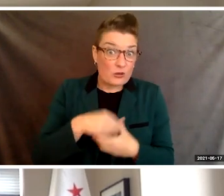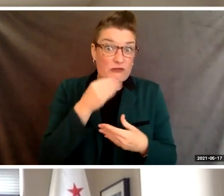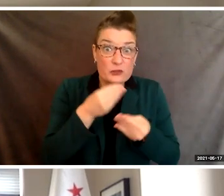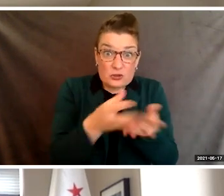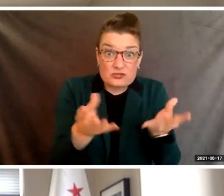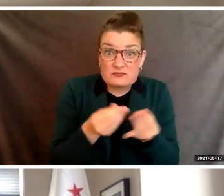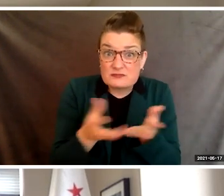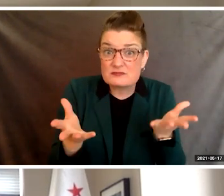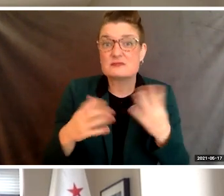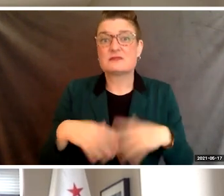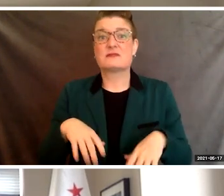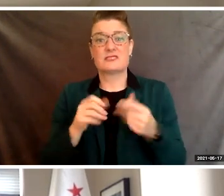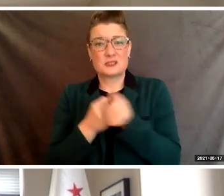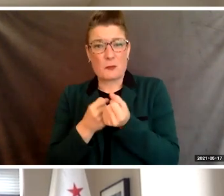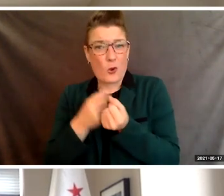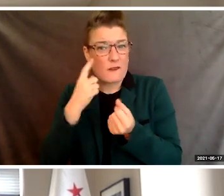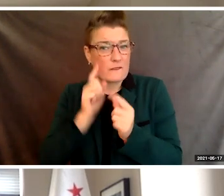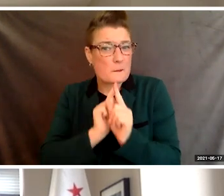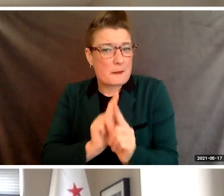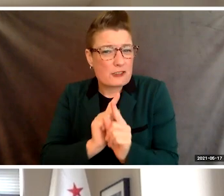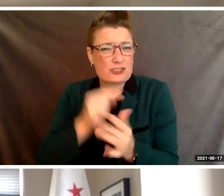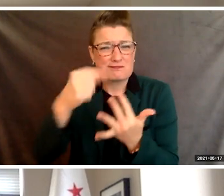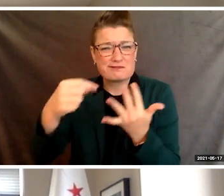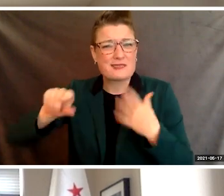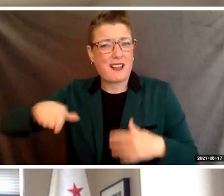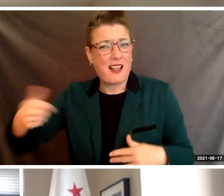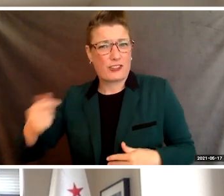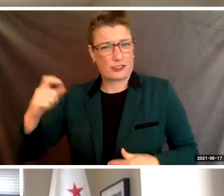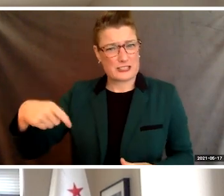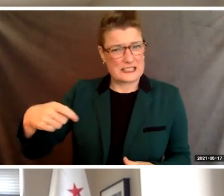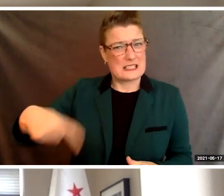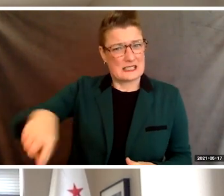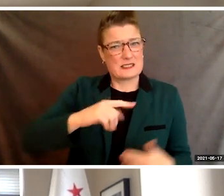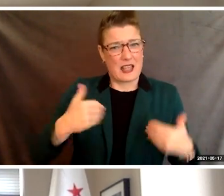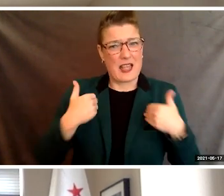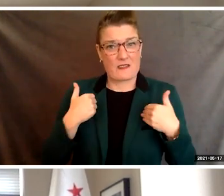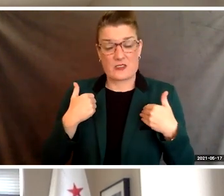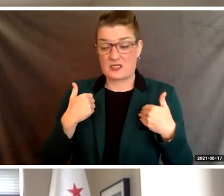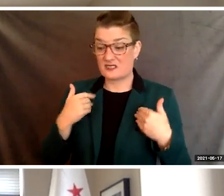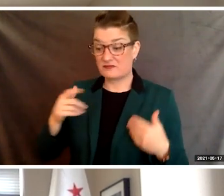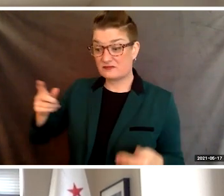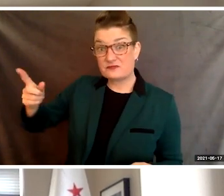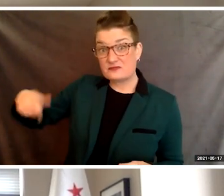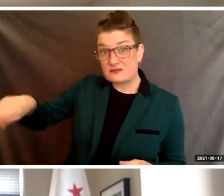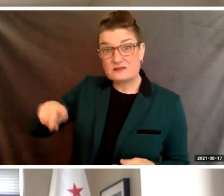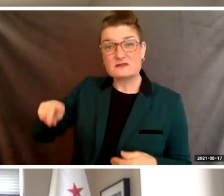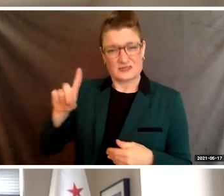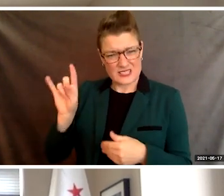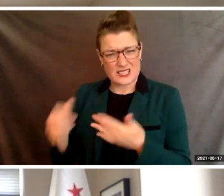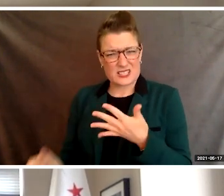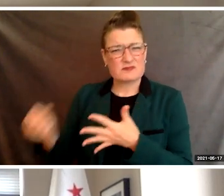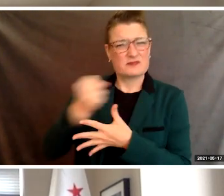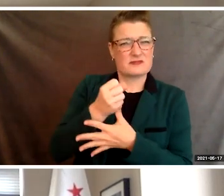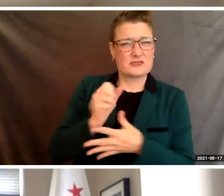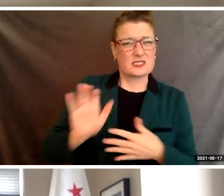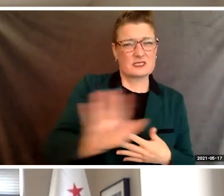and support for mentoring and other basic needs. You put the needs of our community first and we are so deeply appreciative